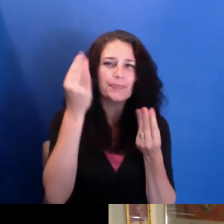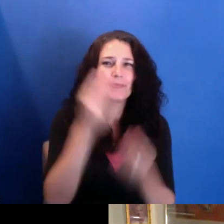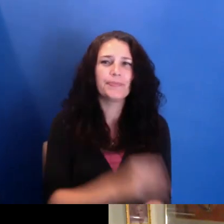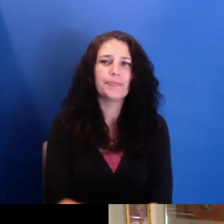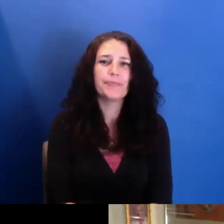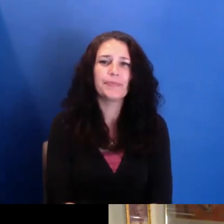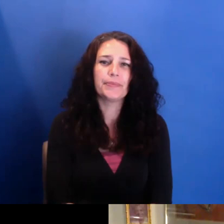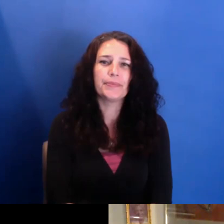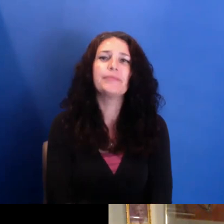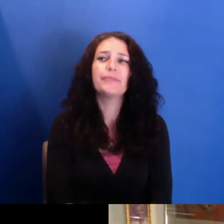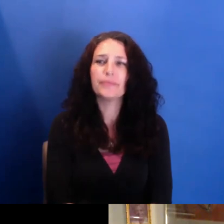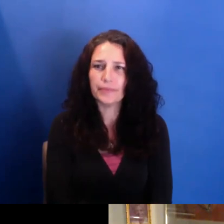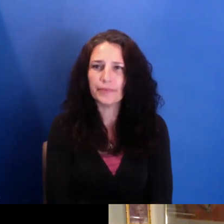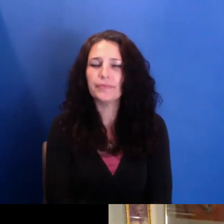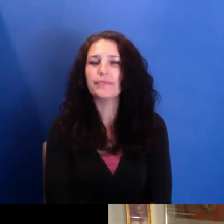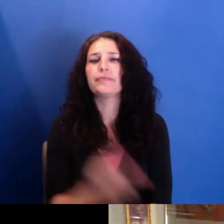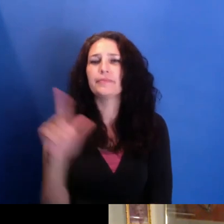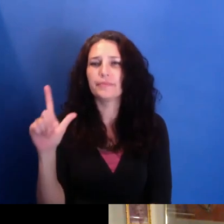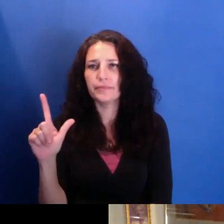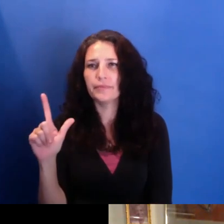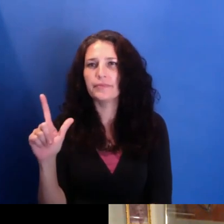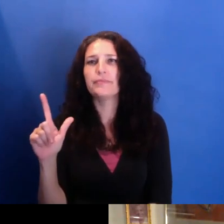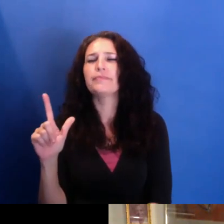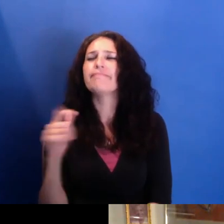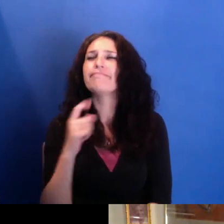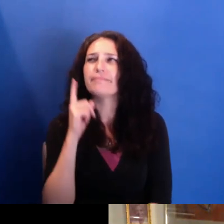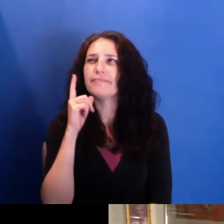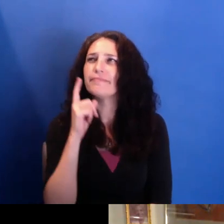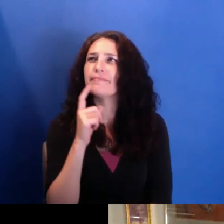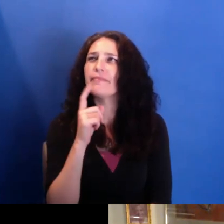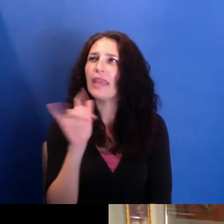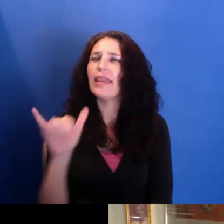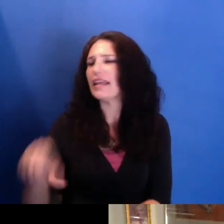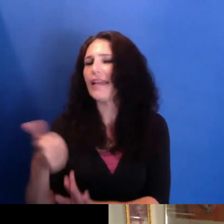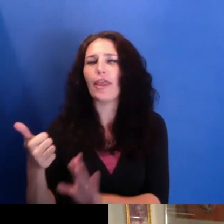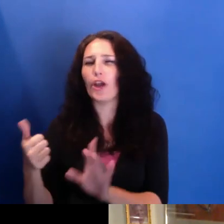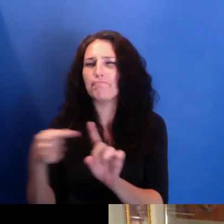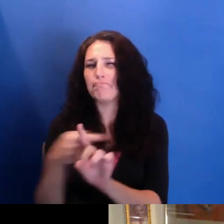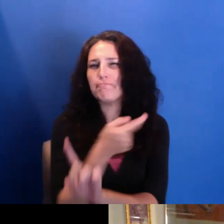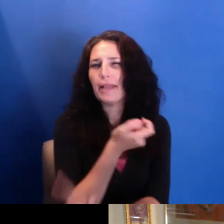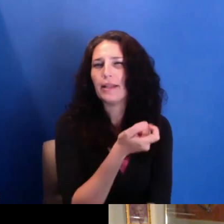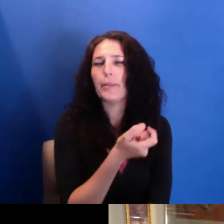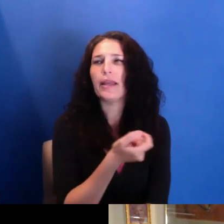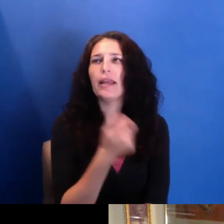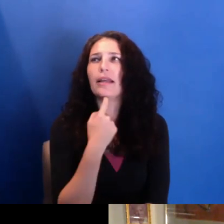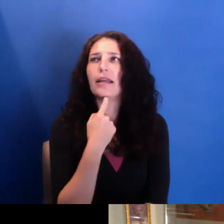This is an aside, but, you know, I'd always been envious of Lerone Bennett, who